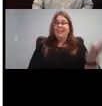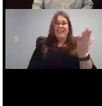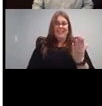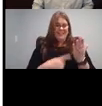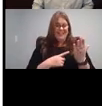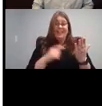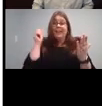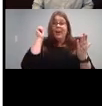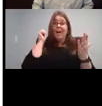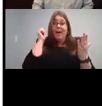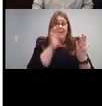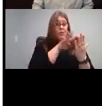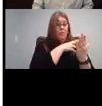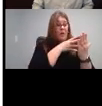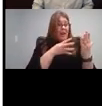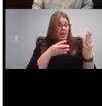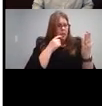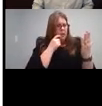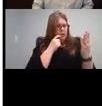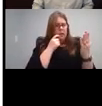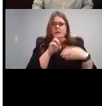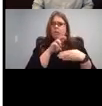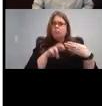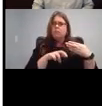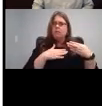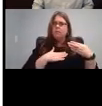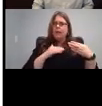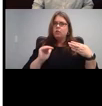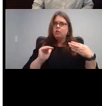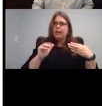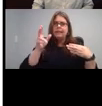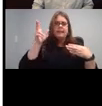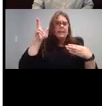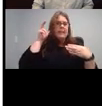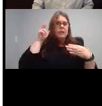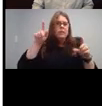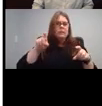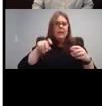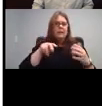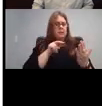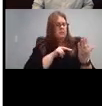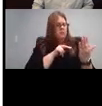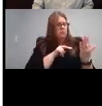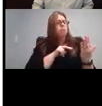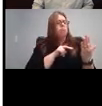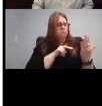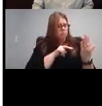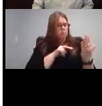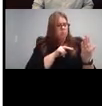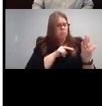right, which is the result of your child's hearing test. And it looks like this chart, and you're sort of like, okay, they